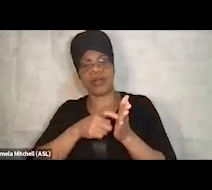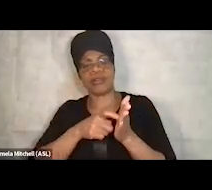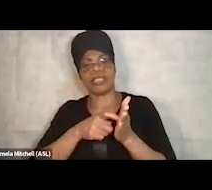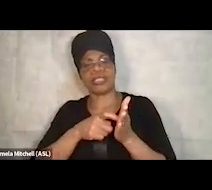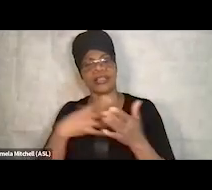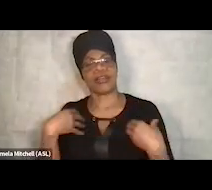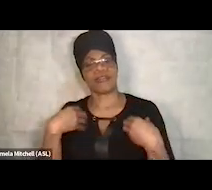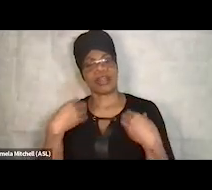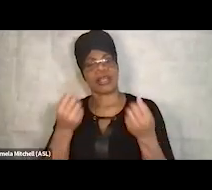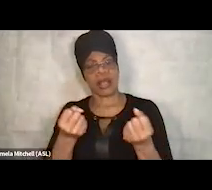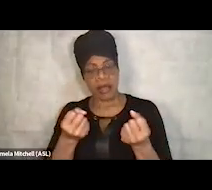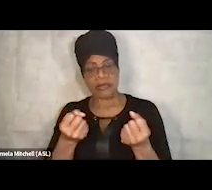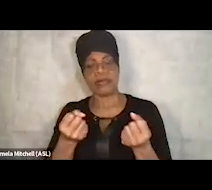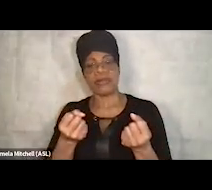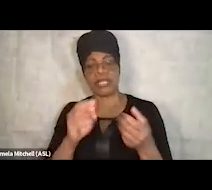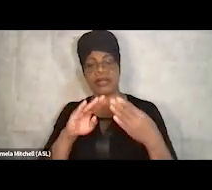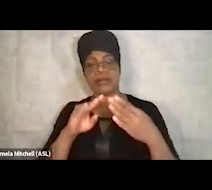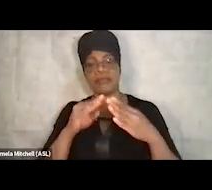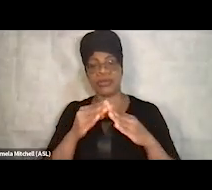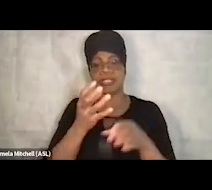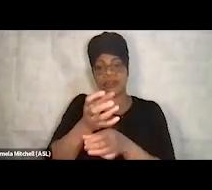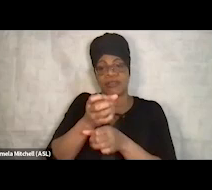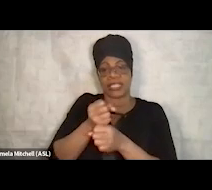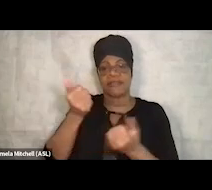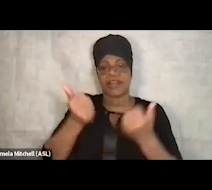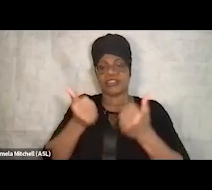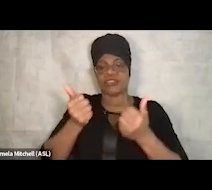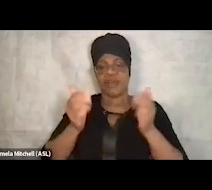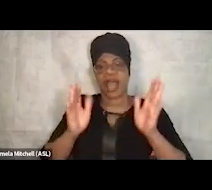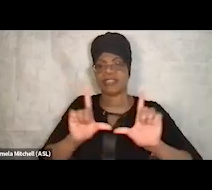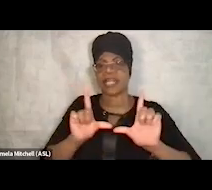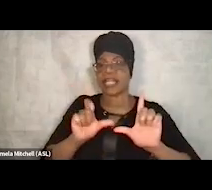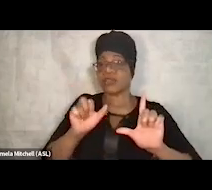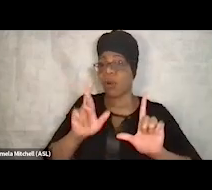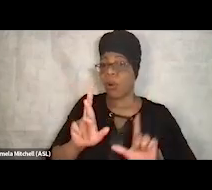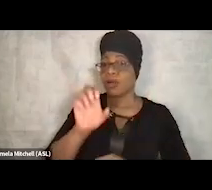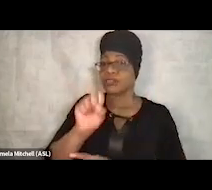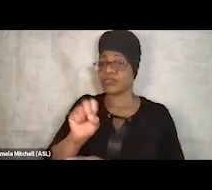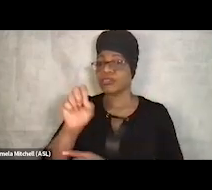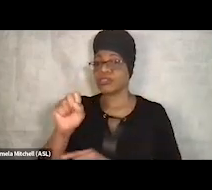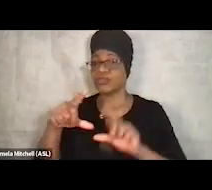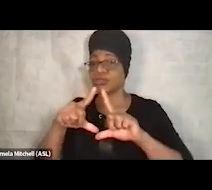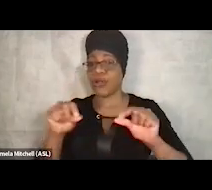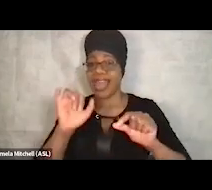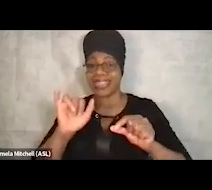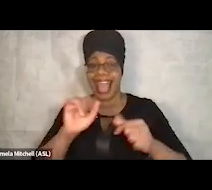is getting a driver's license or some of those Social Security cards. So that is the number one issue that we address